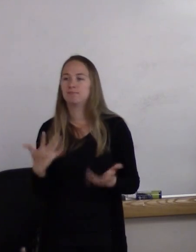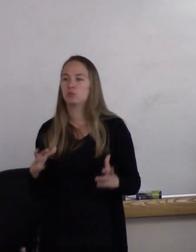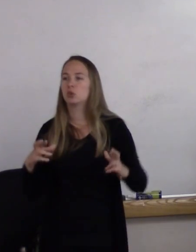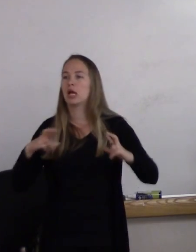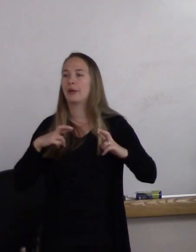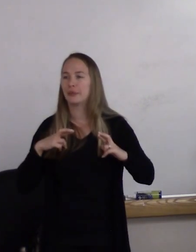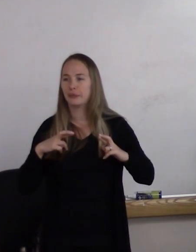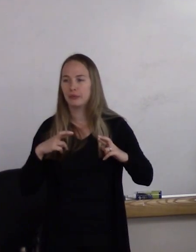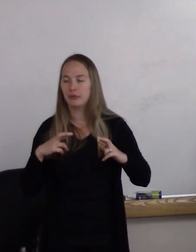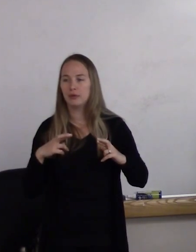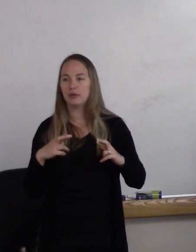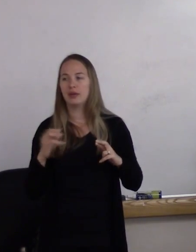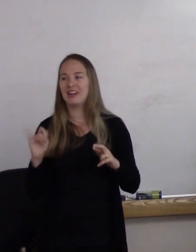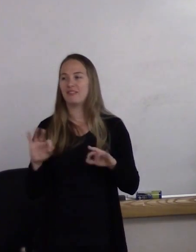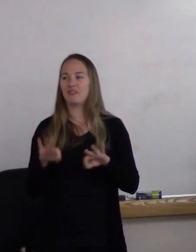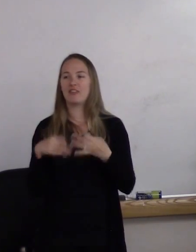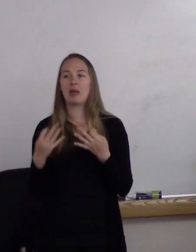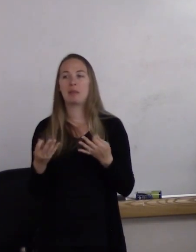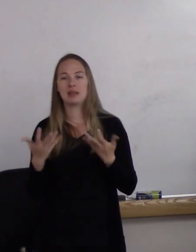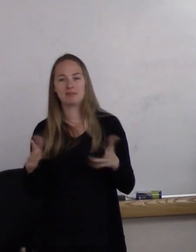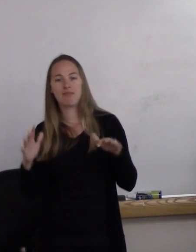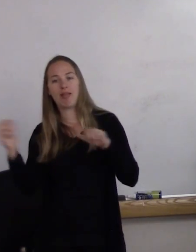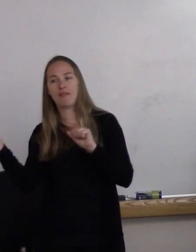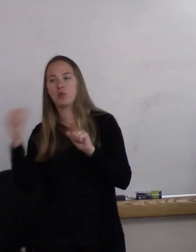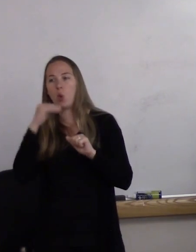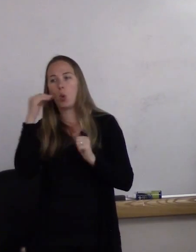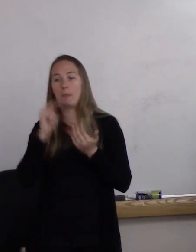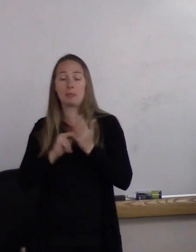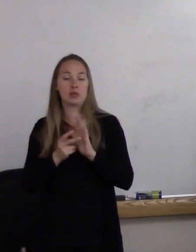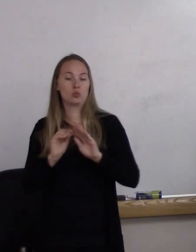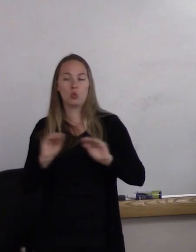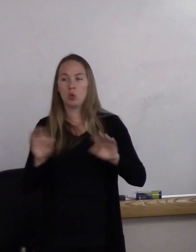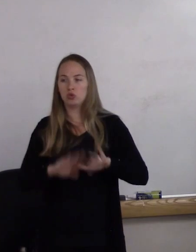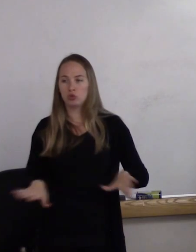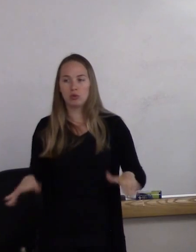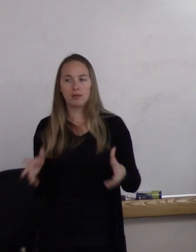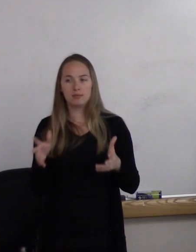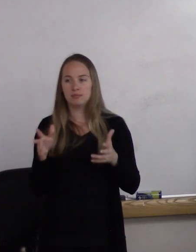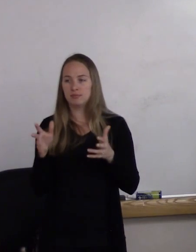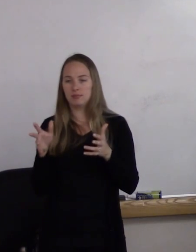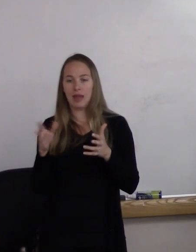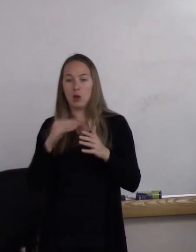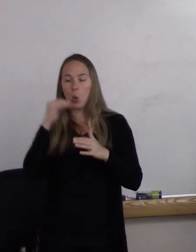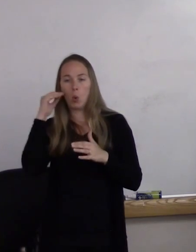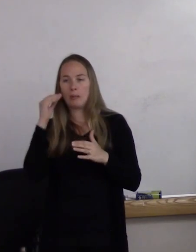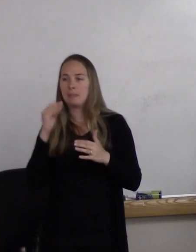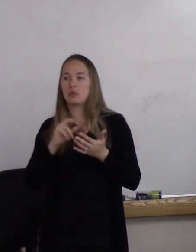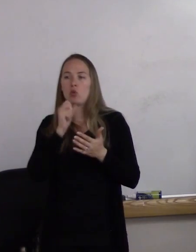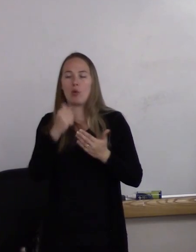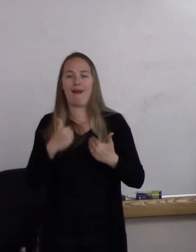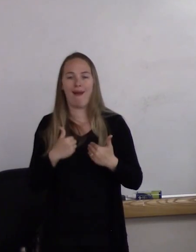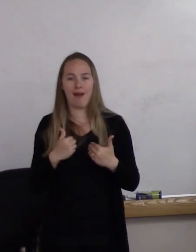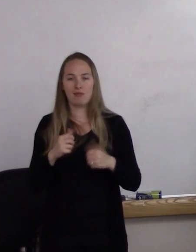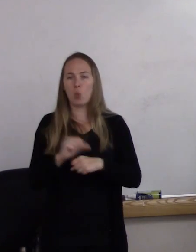Family have left the home so there's no children left. You no longer have those sort of work requirements,